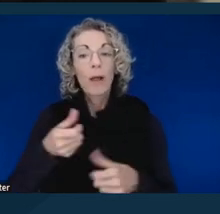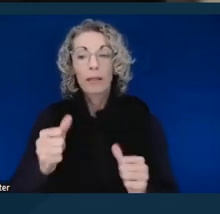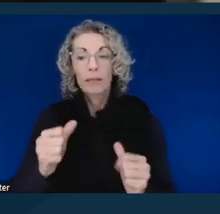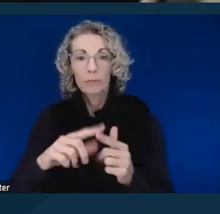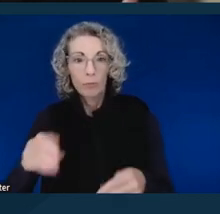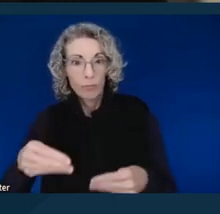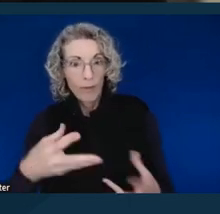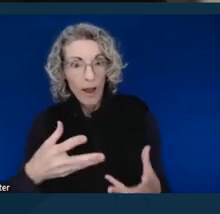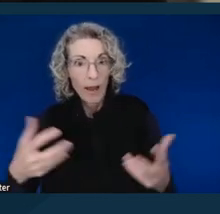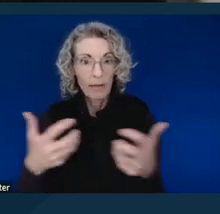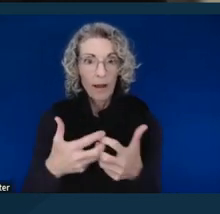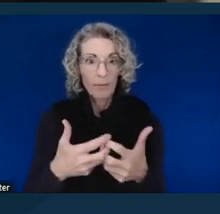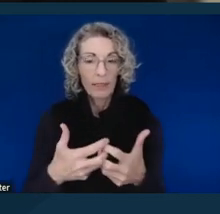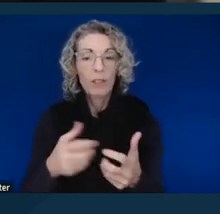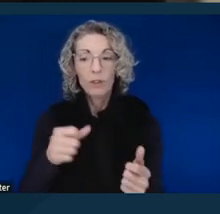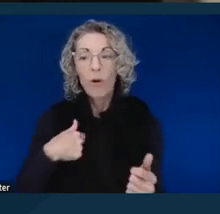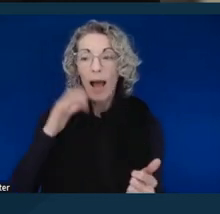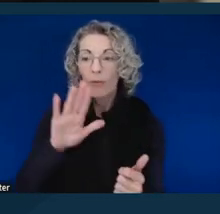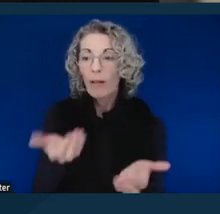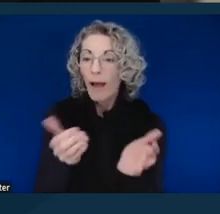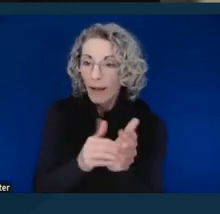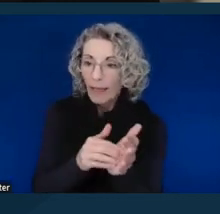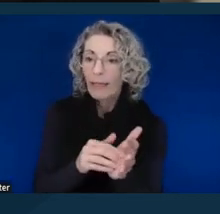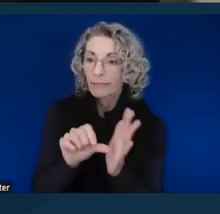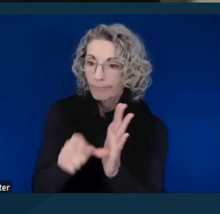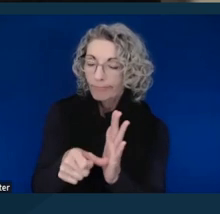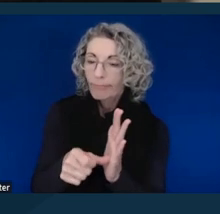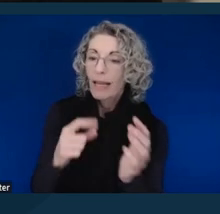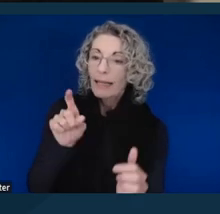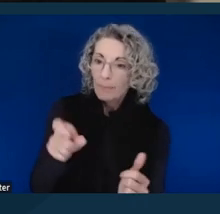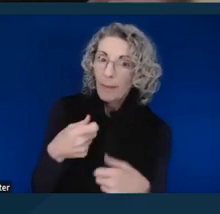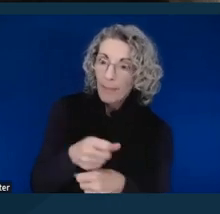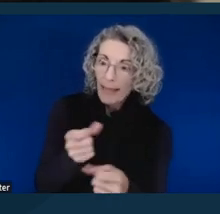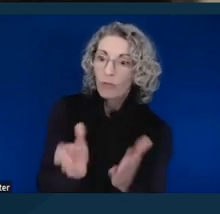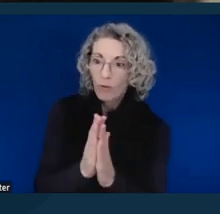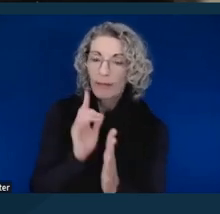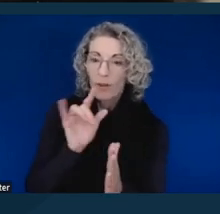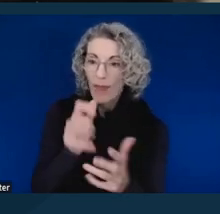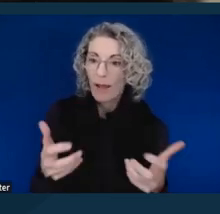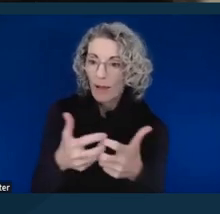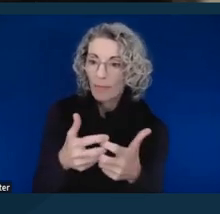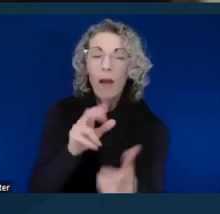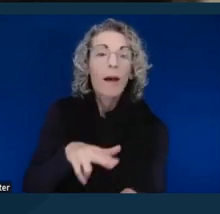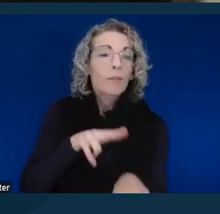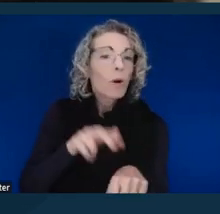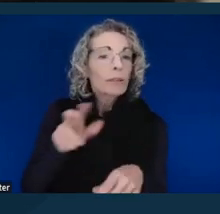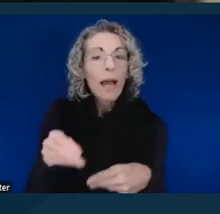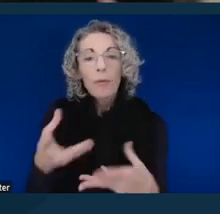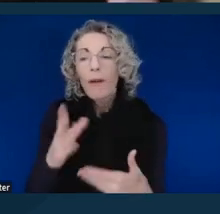So, I'm going to reiterate my request for the accommodation. Of course, I provided all of the other pertinent information,